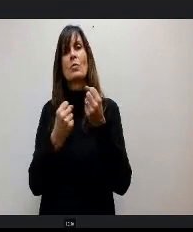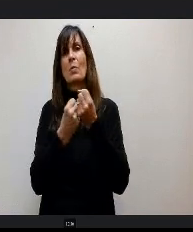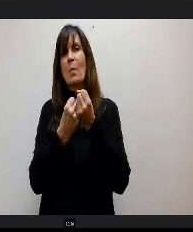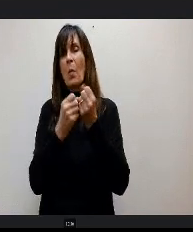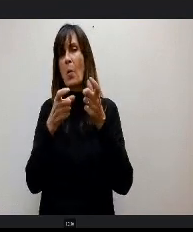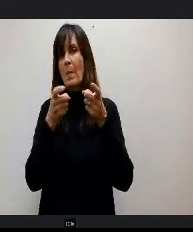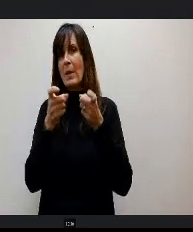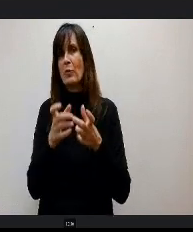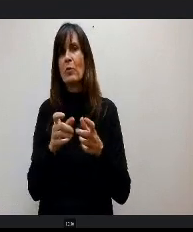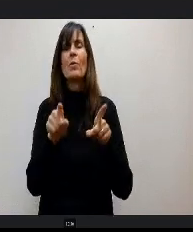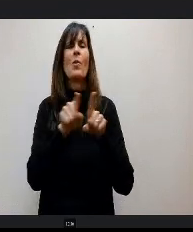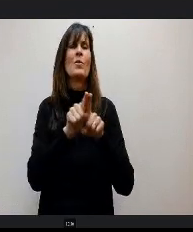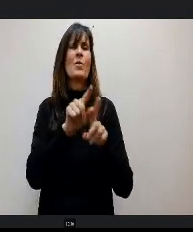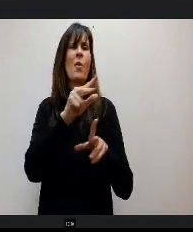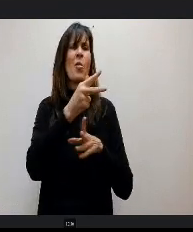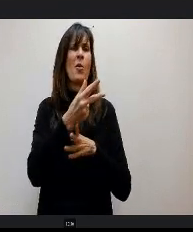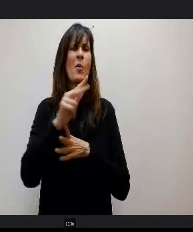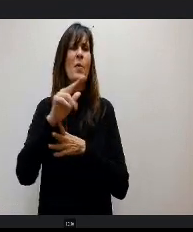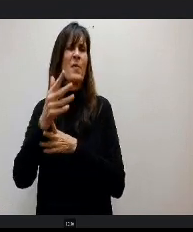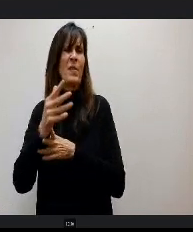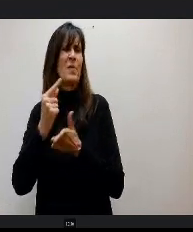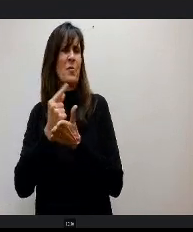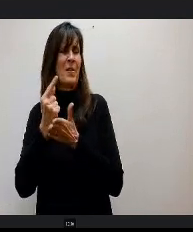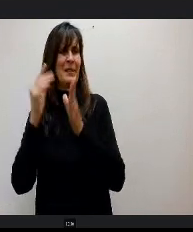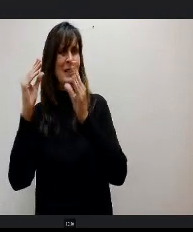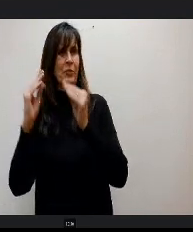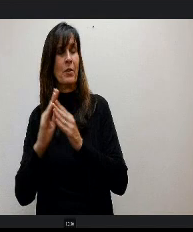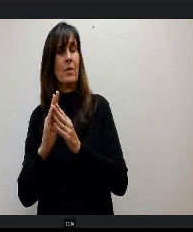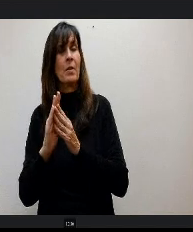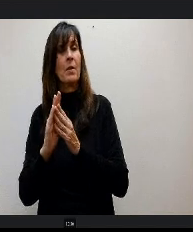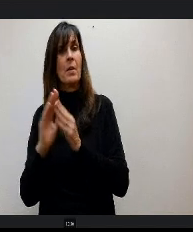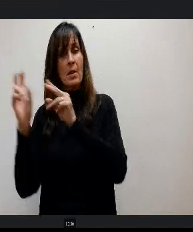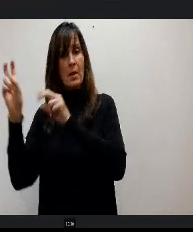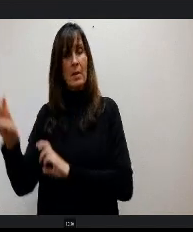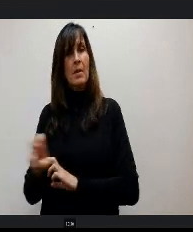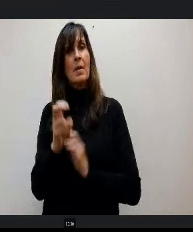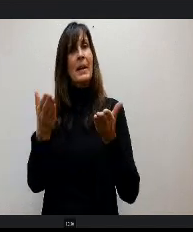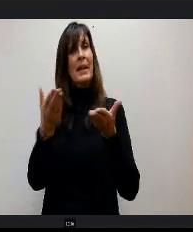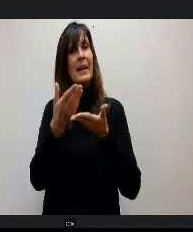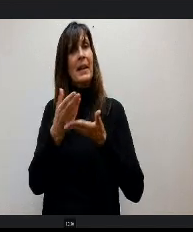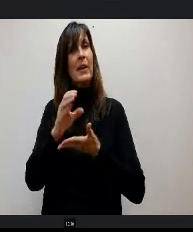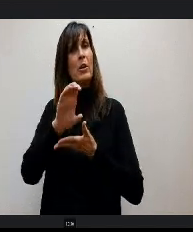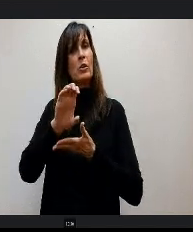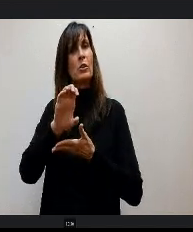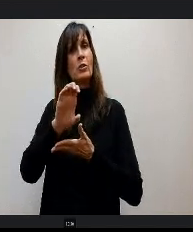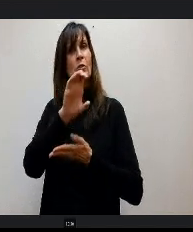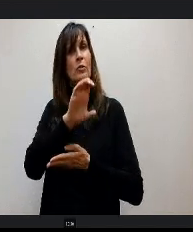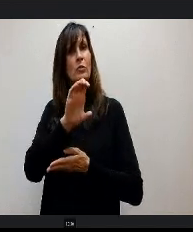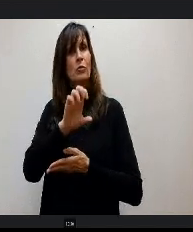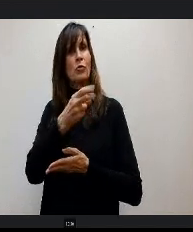And then she went to Cherry Creek, came to Colorado. Beautiful Colorado as grade teacher. And then after one year, she said, I'm going to